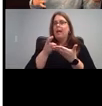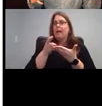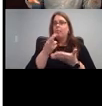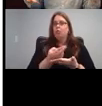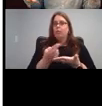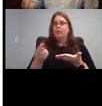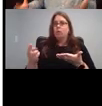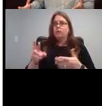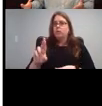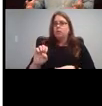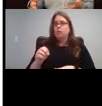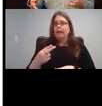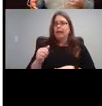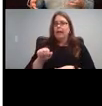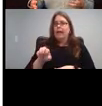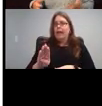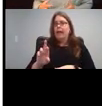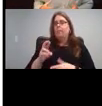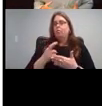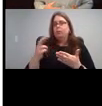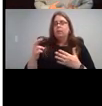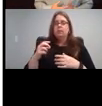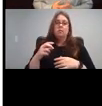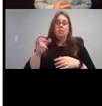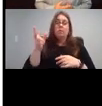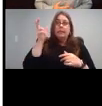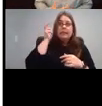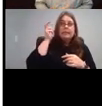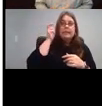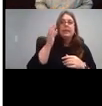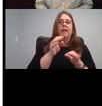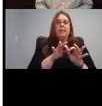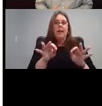and language and not all of it requires listening. So if you